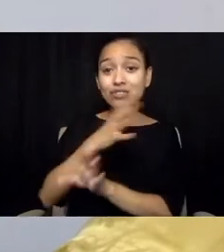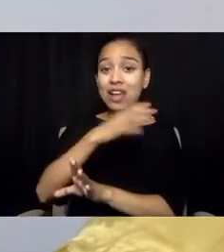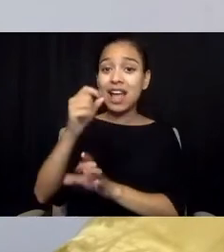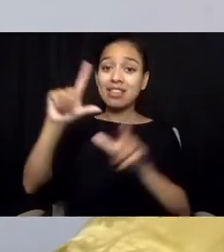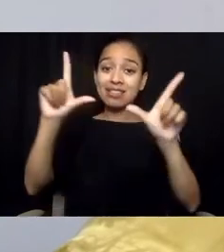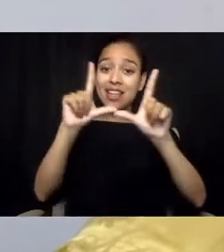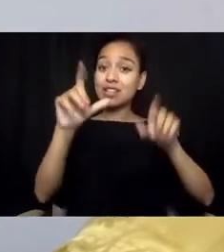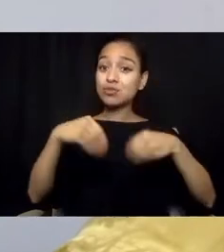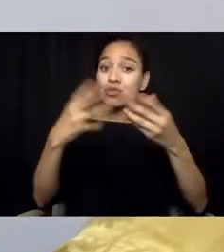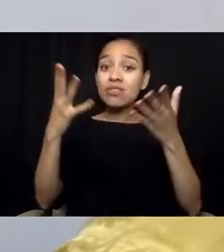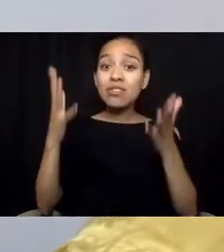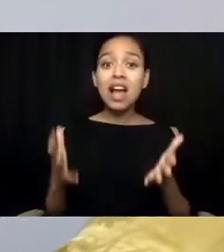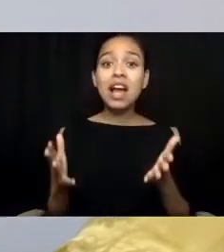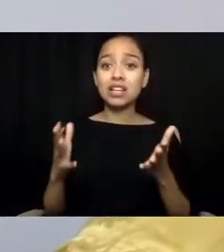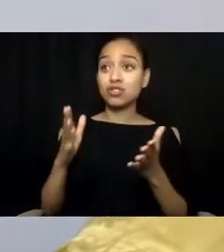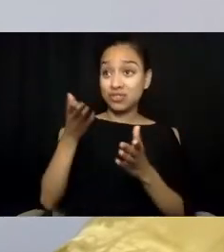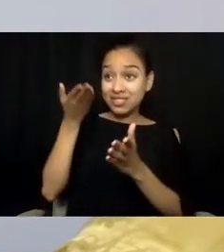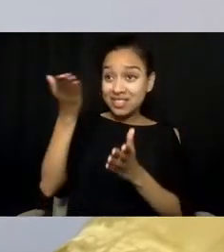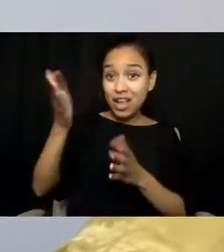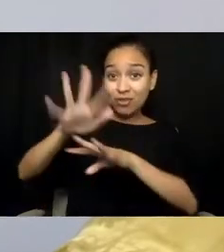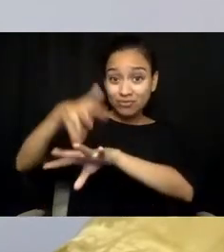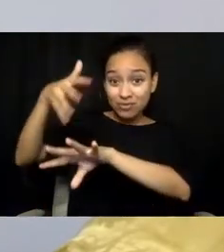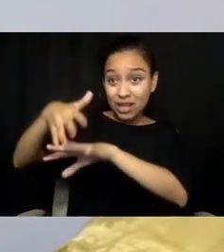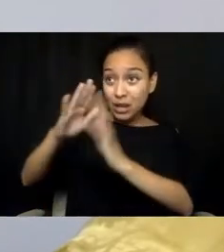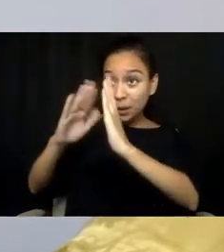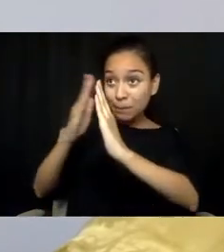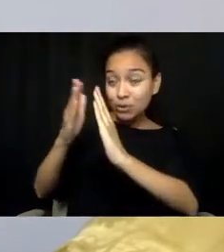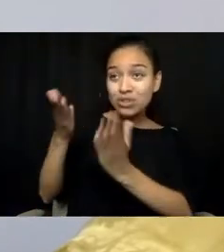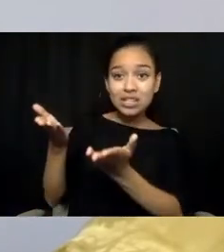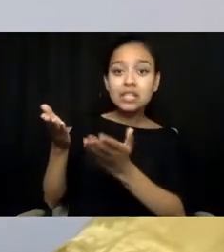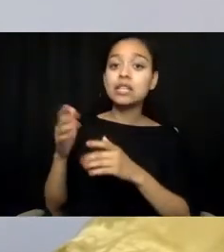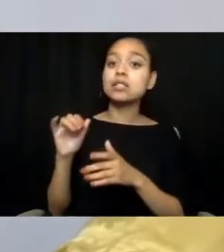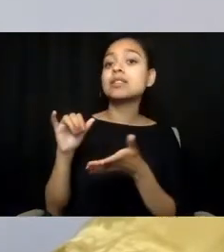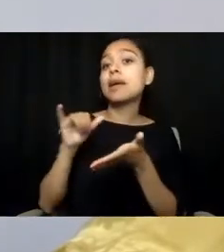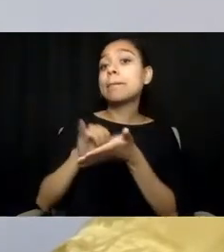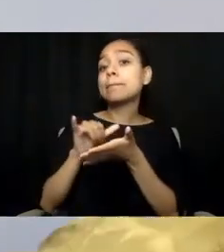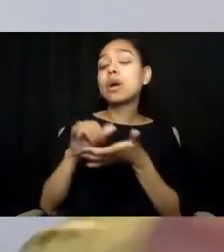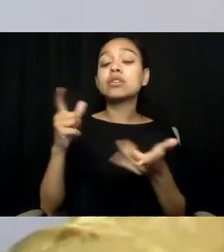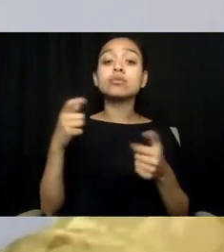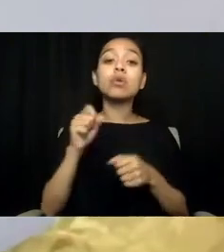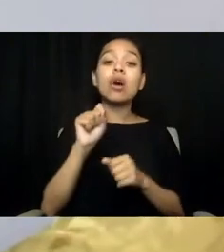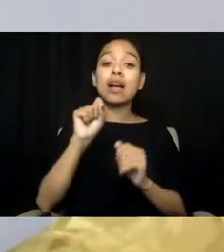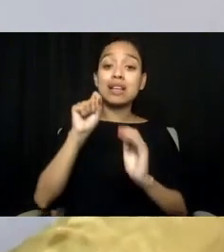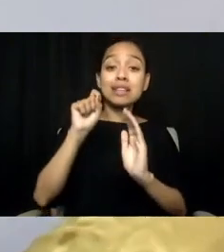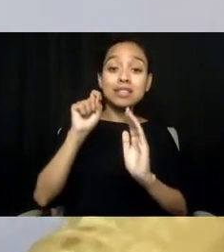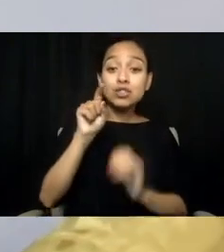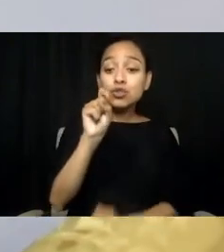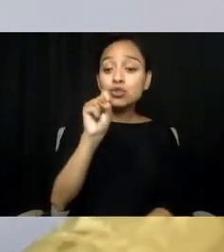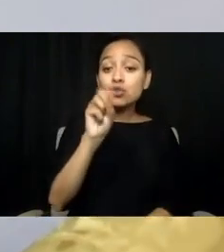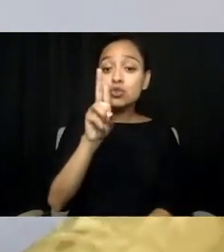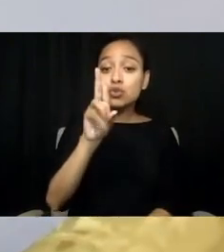and tribal facilities overall. Suicide, as we've stated throughout this convening today,